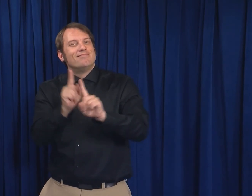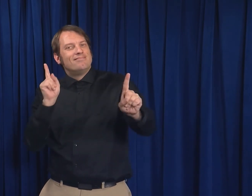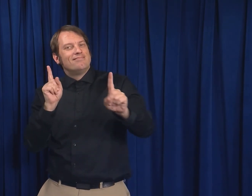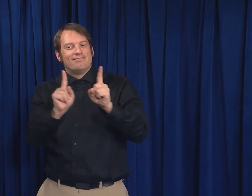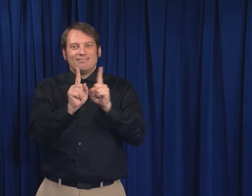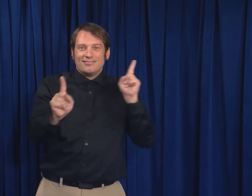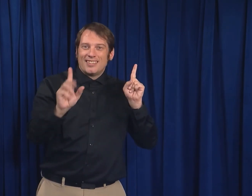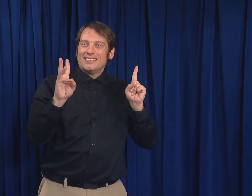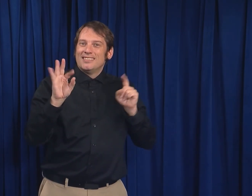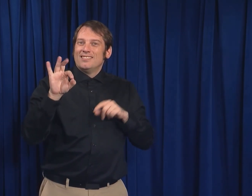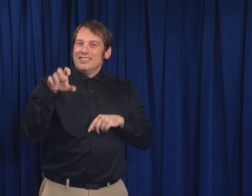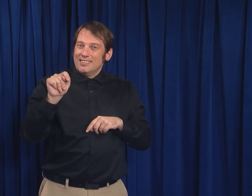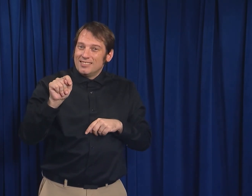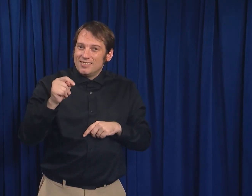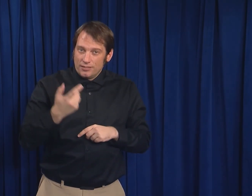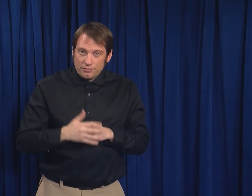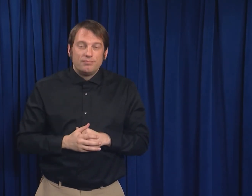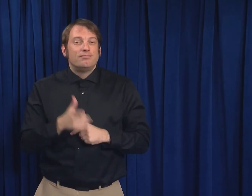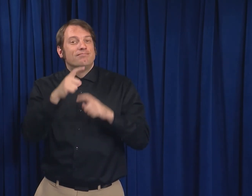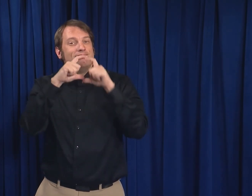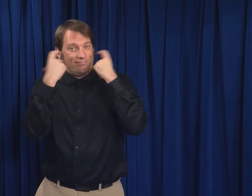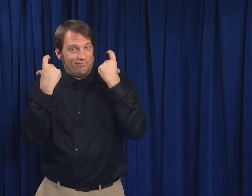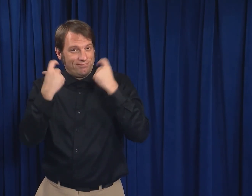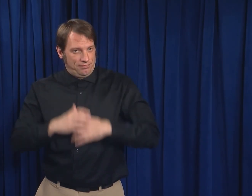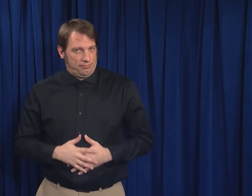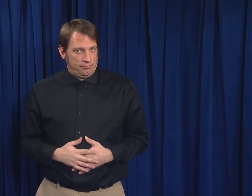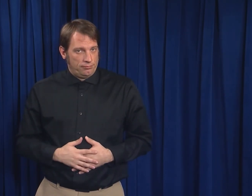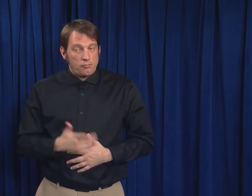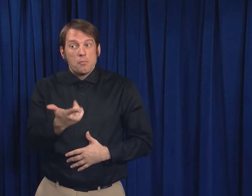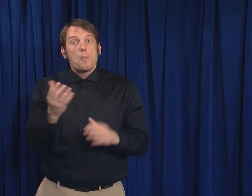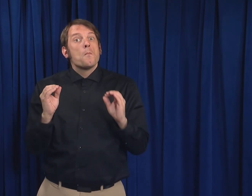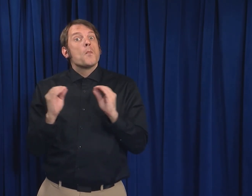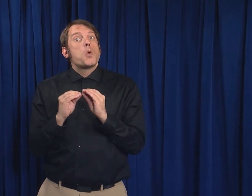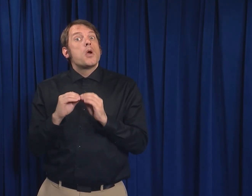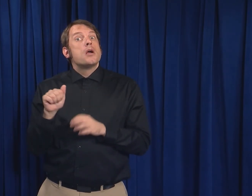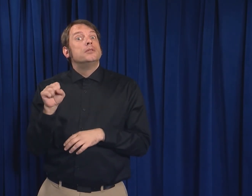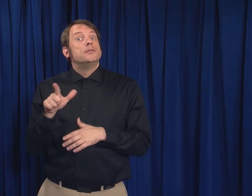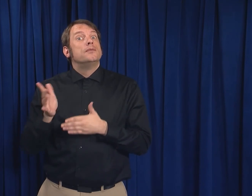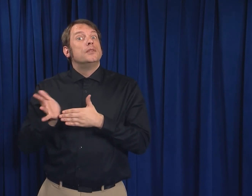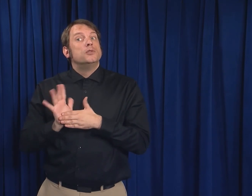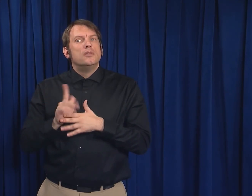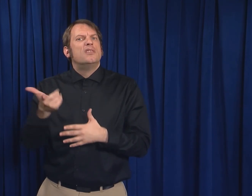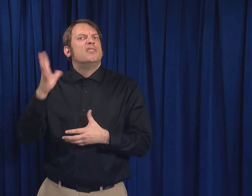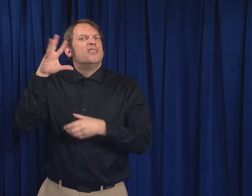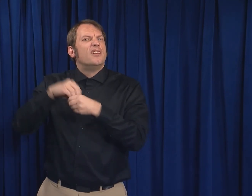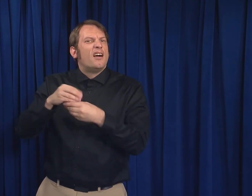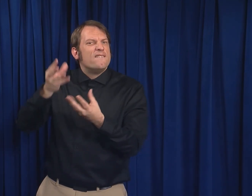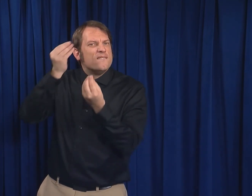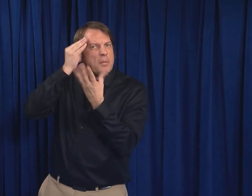stay at least six feet away from others, and wear a mask. For more ASL videos,